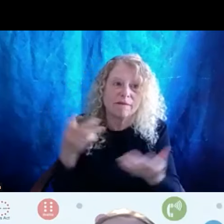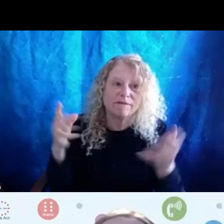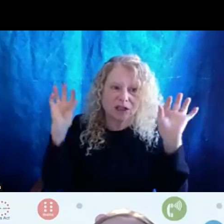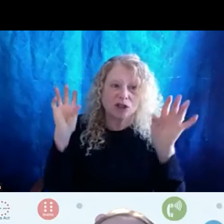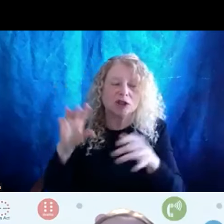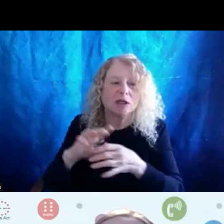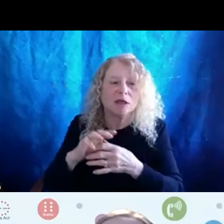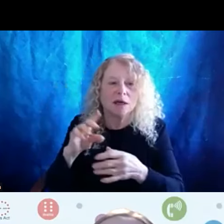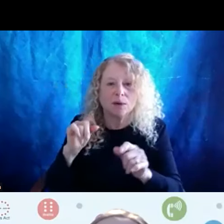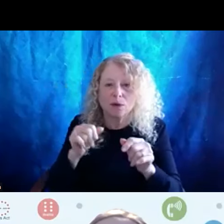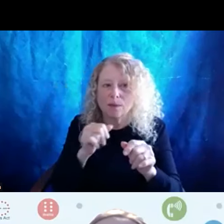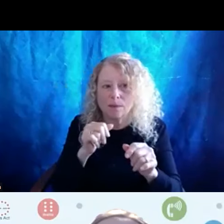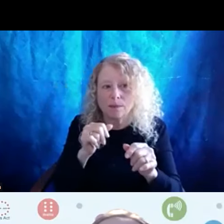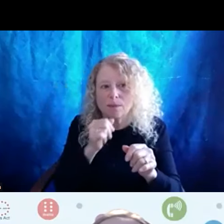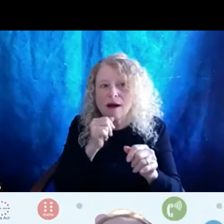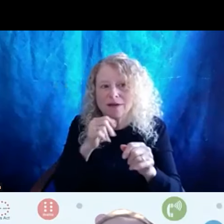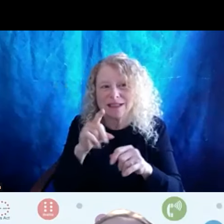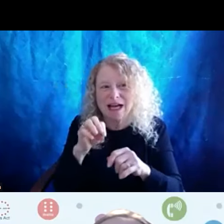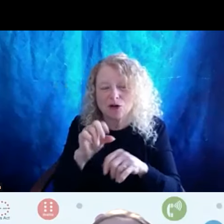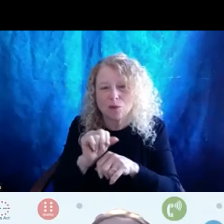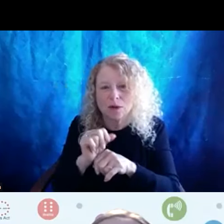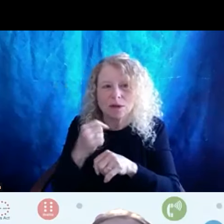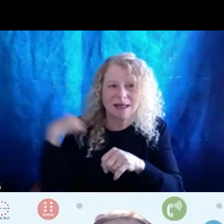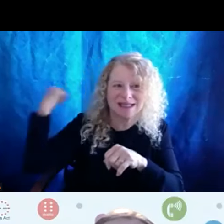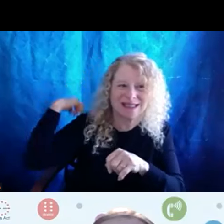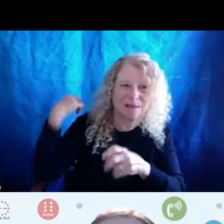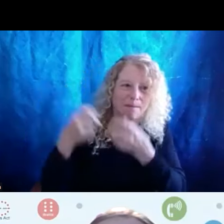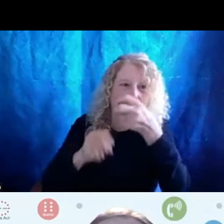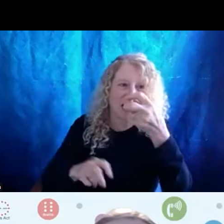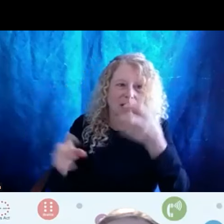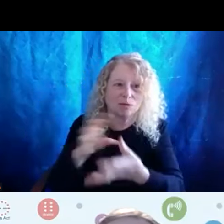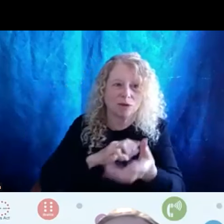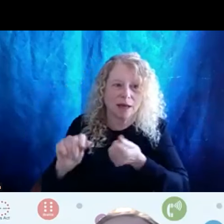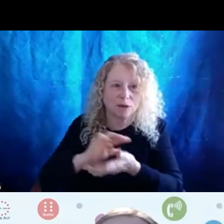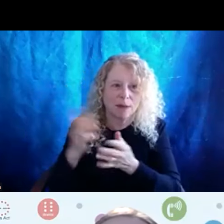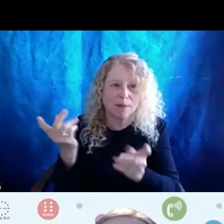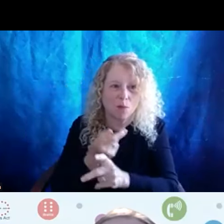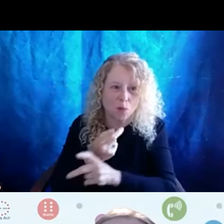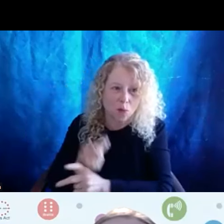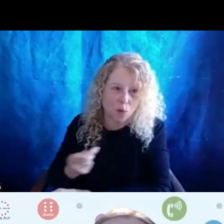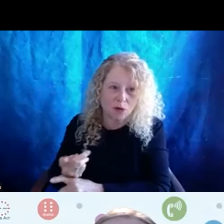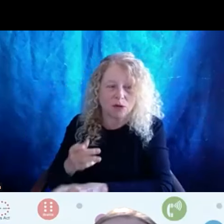I didn't, as my spinal damage worsened over just with time,